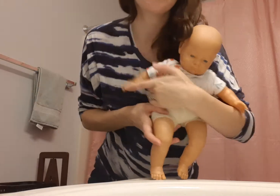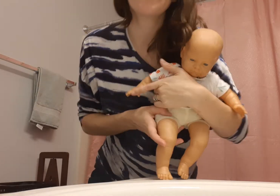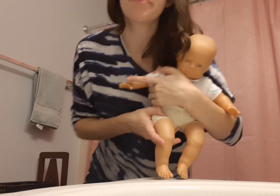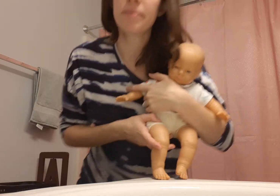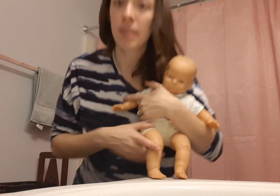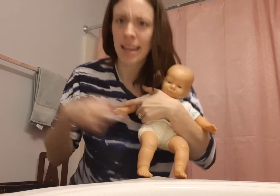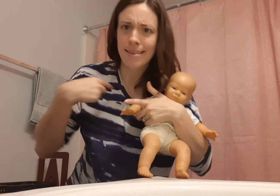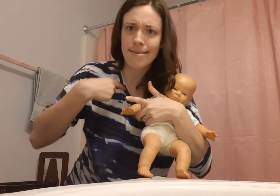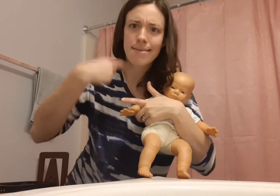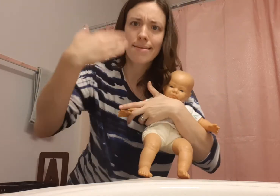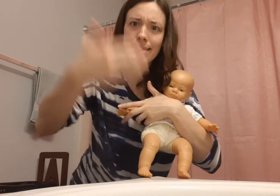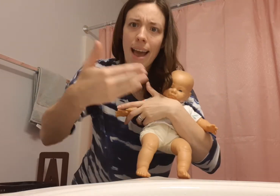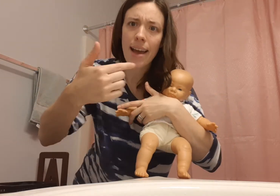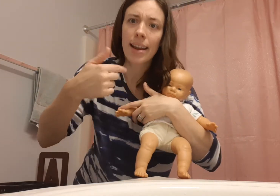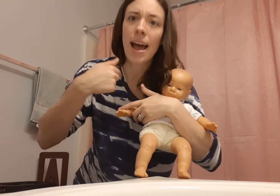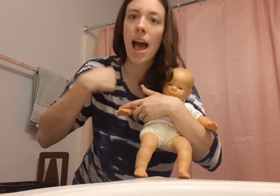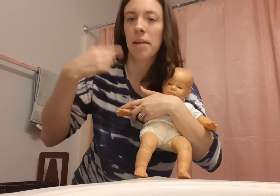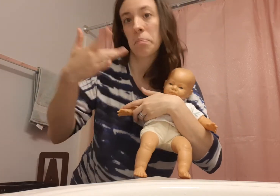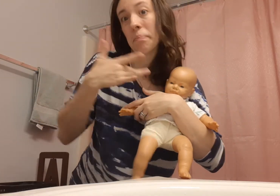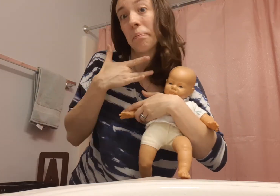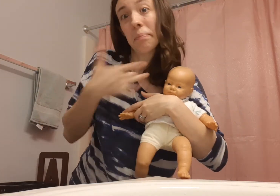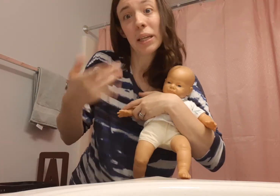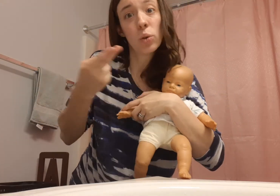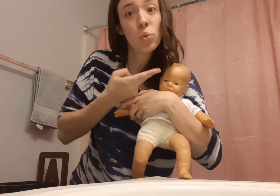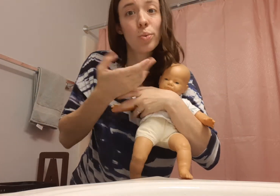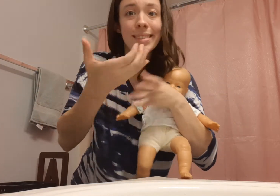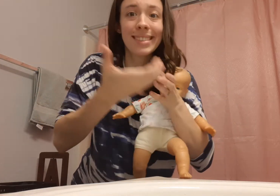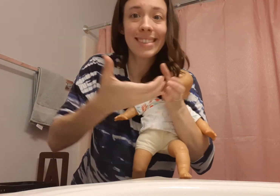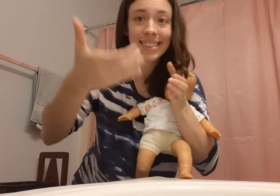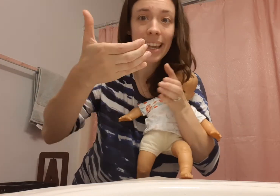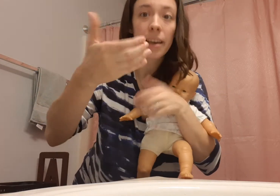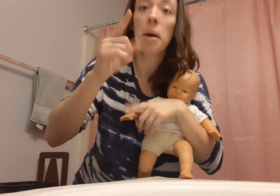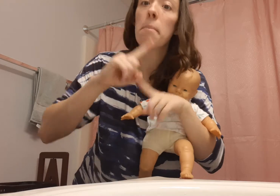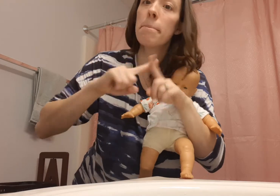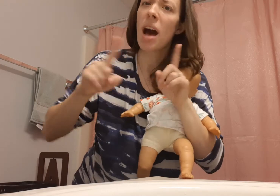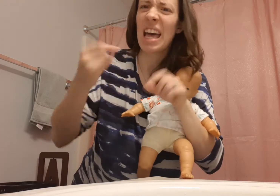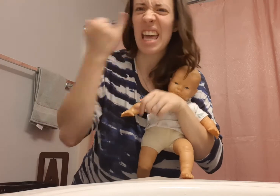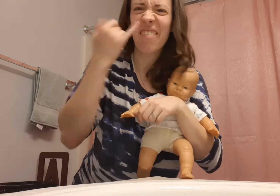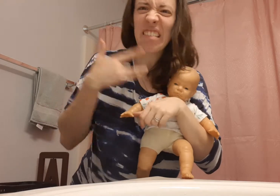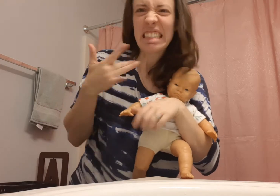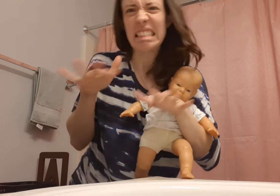Next, I typically use the sink, but if you are iffy on that